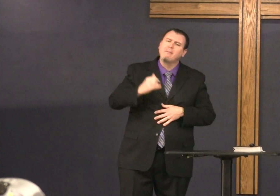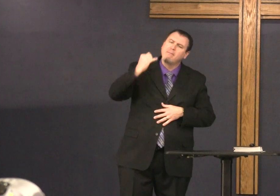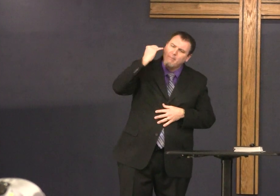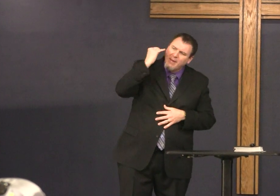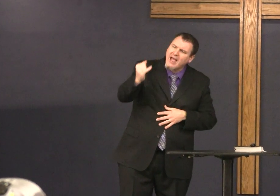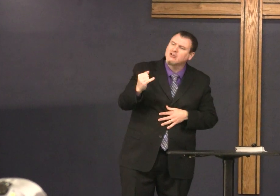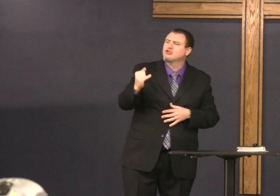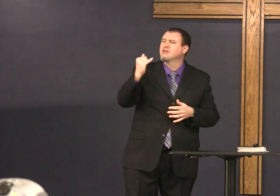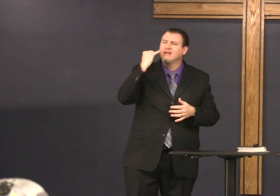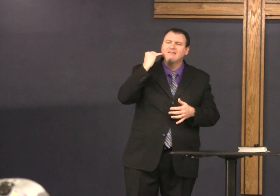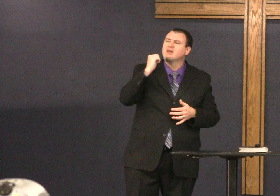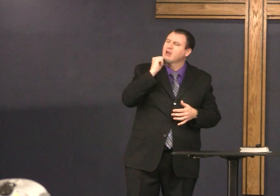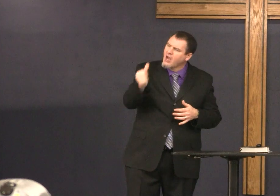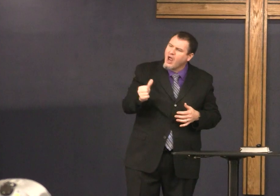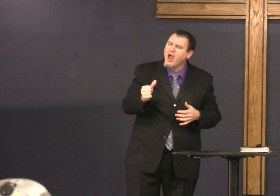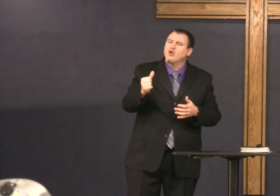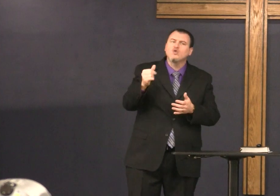faster prey imagine if